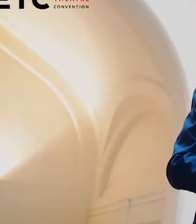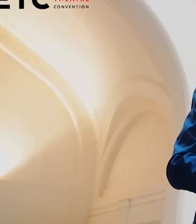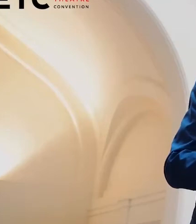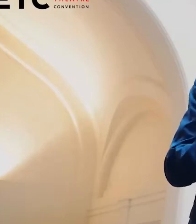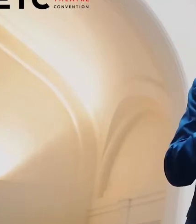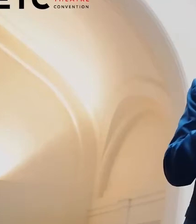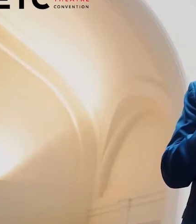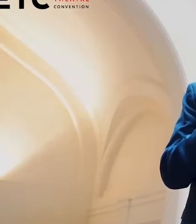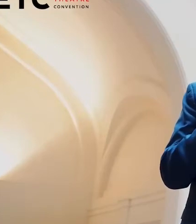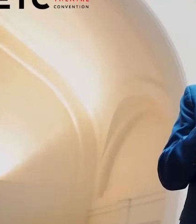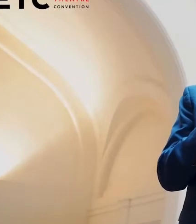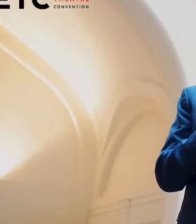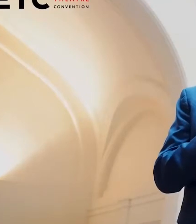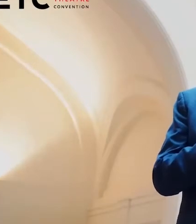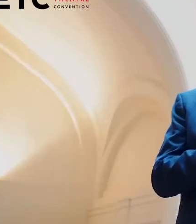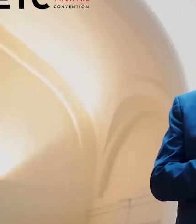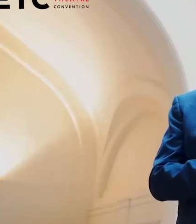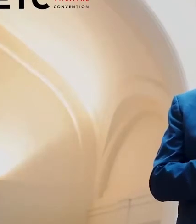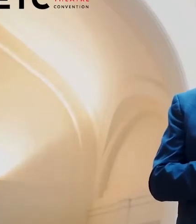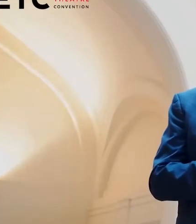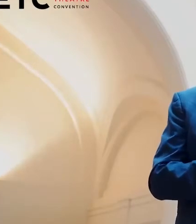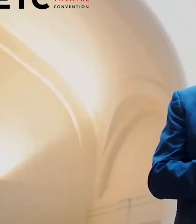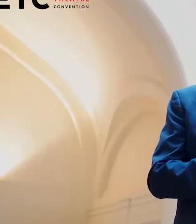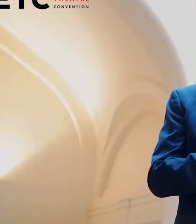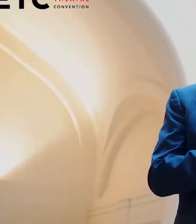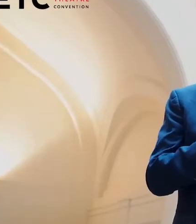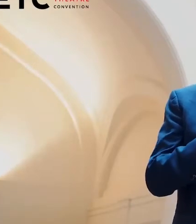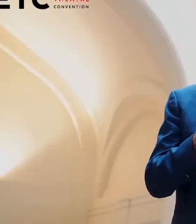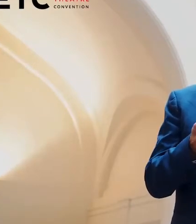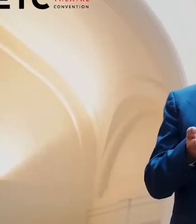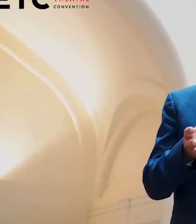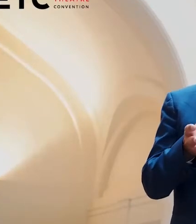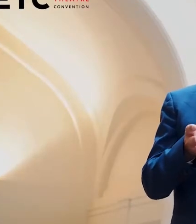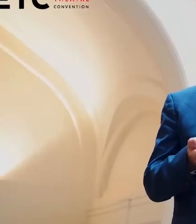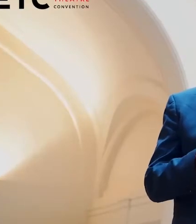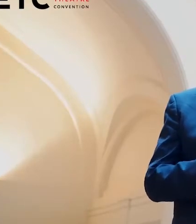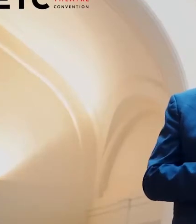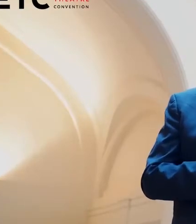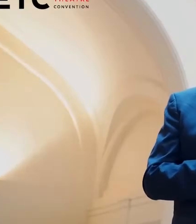which was organized with the kind collaboration of Schauspielhaus Graz,